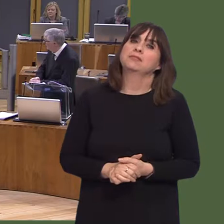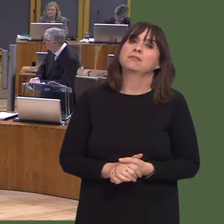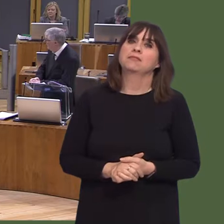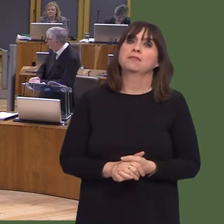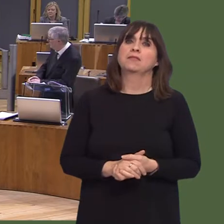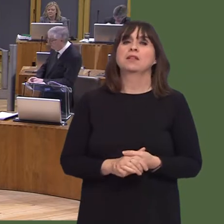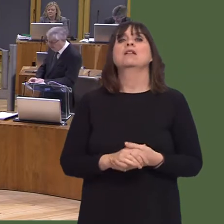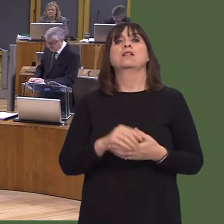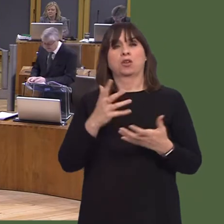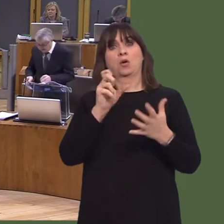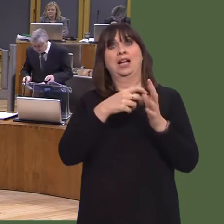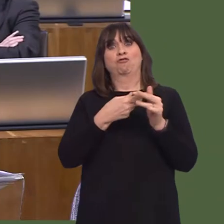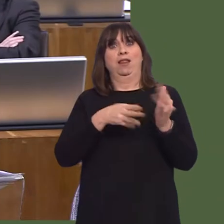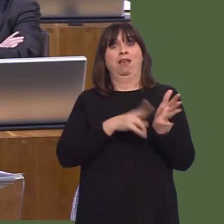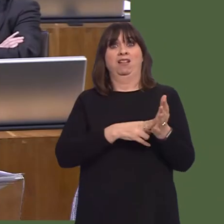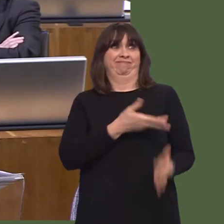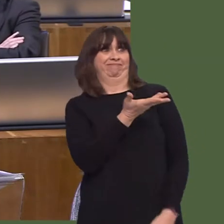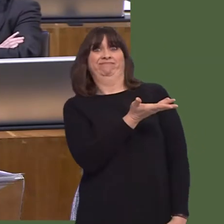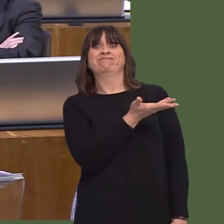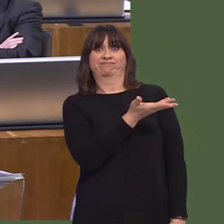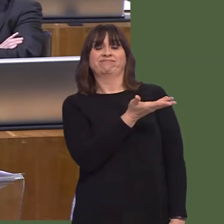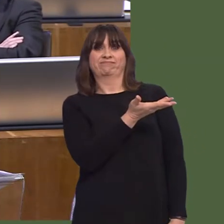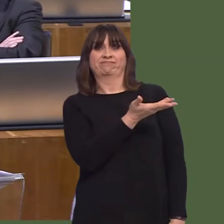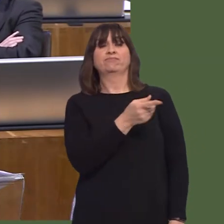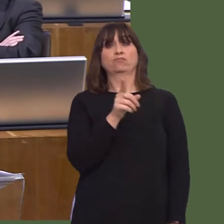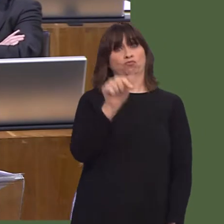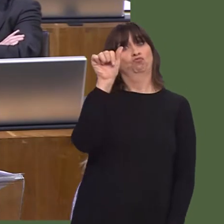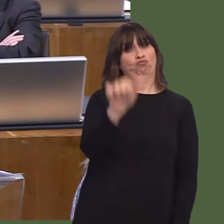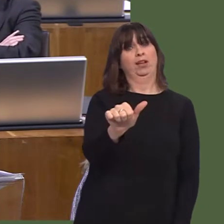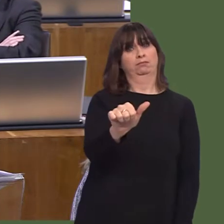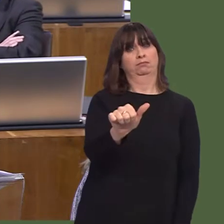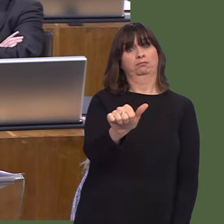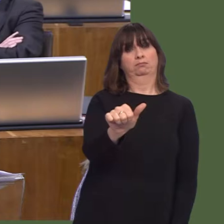at Chepstow Community Hospital and the relocation of services to St Woolos Hospital in Newport.